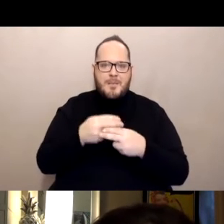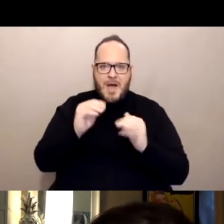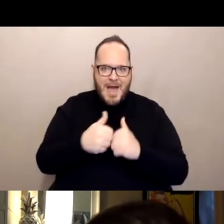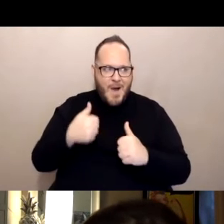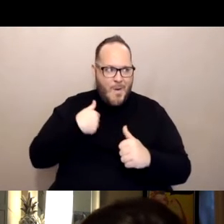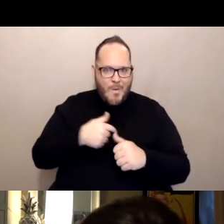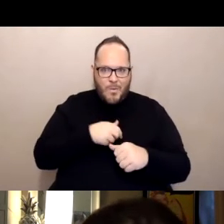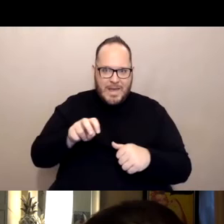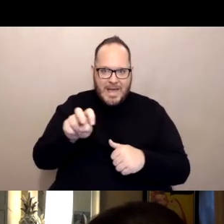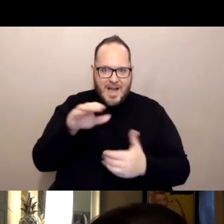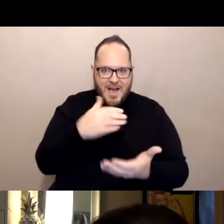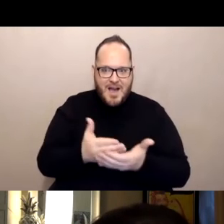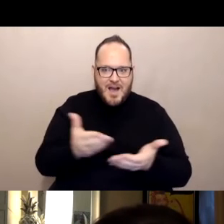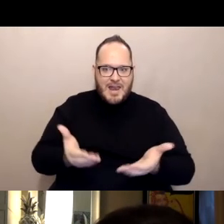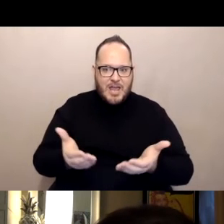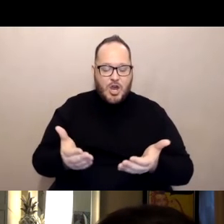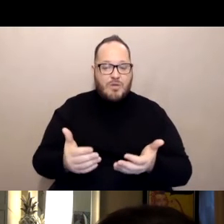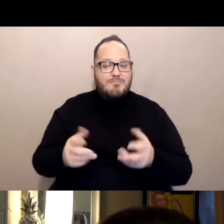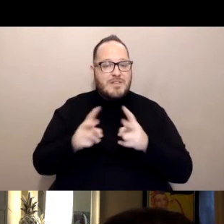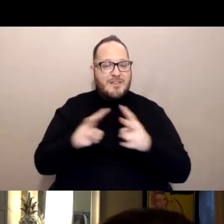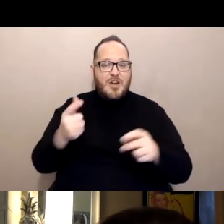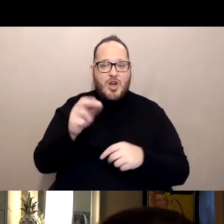It was the very grassroots effort